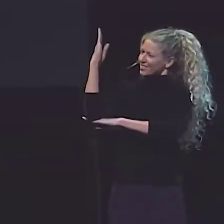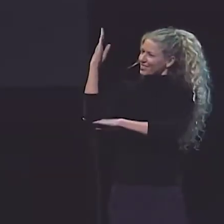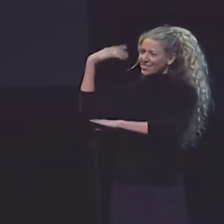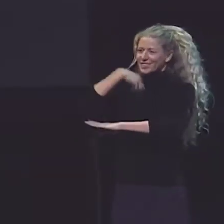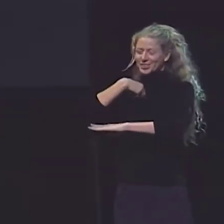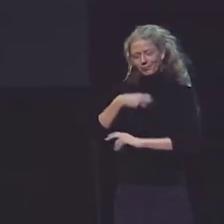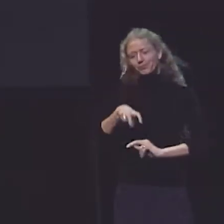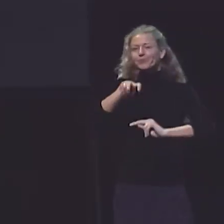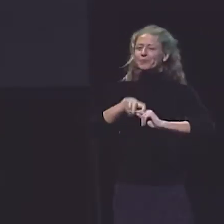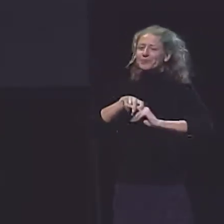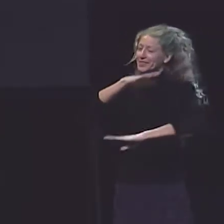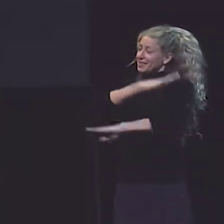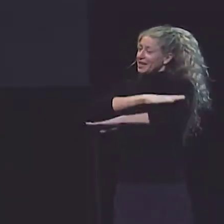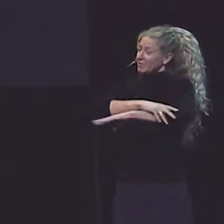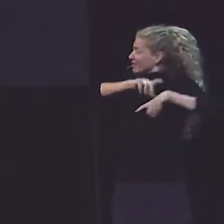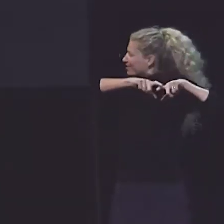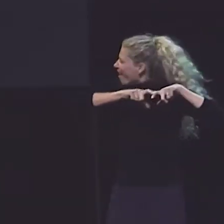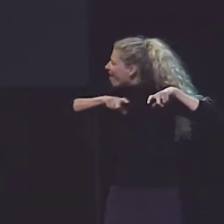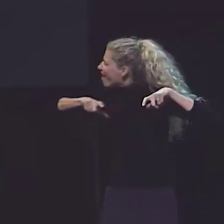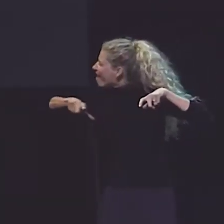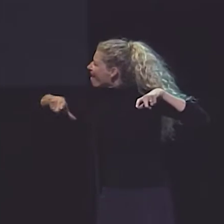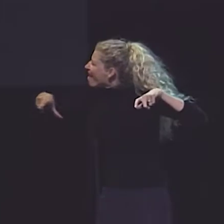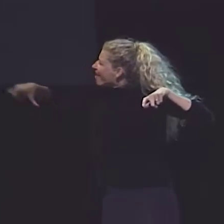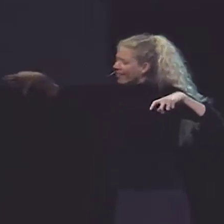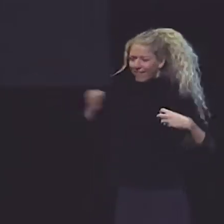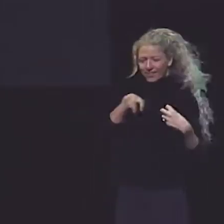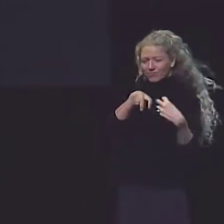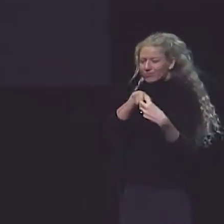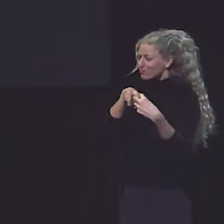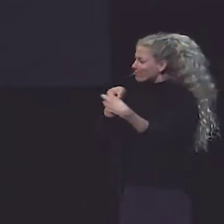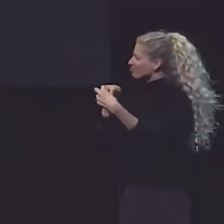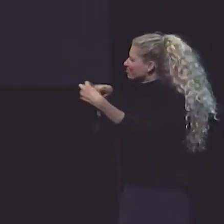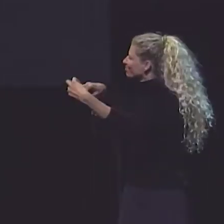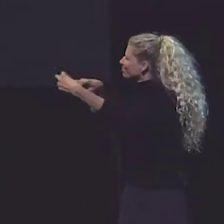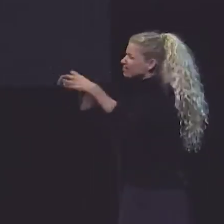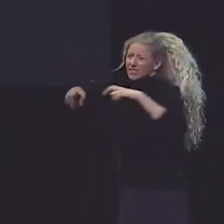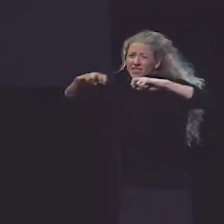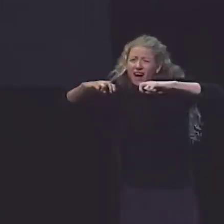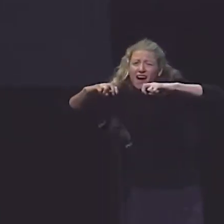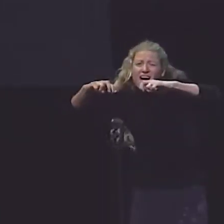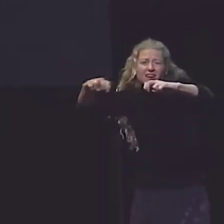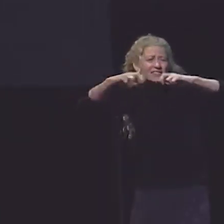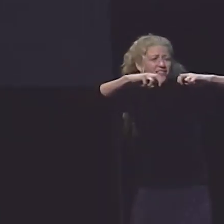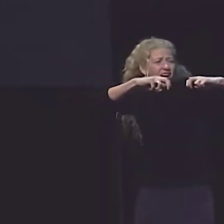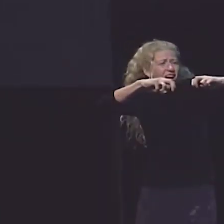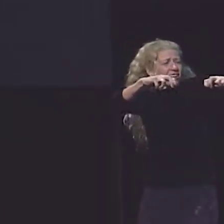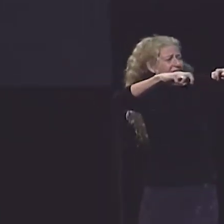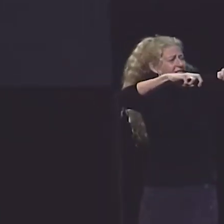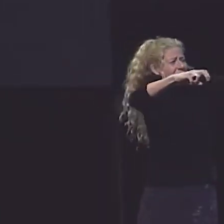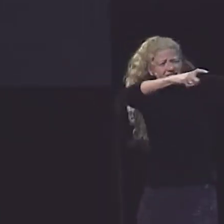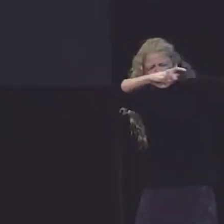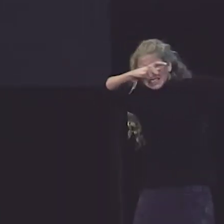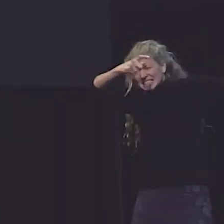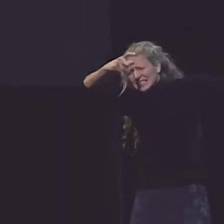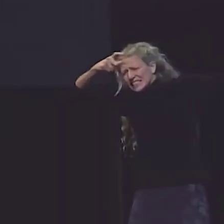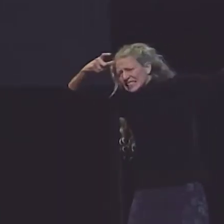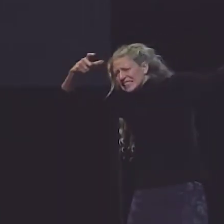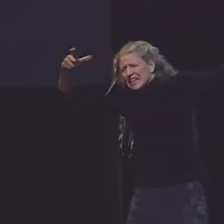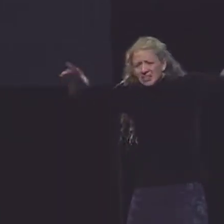IT'S NOON, AND I SIT AT A LONG TABLE FULL OF OTHER CHILDREN, TABLES AND TABLES,